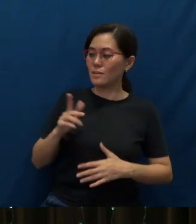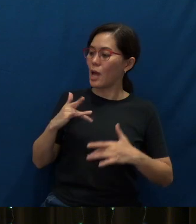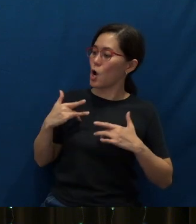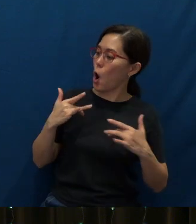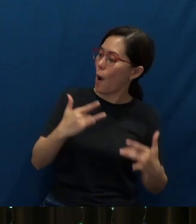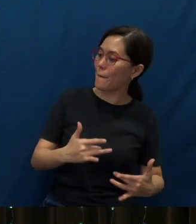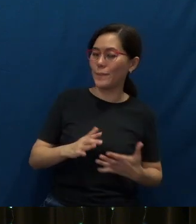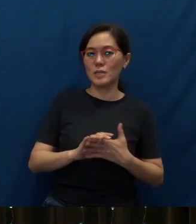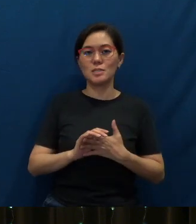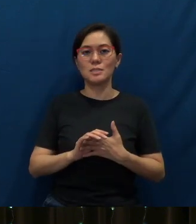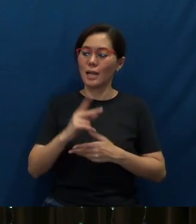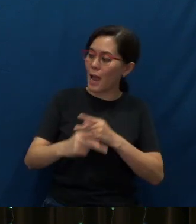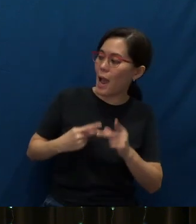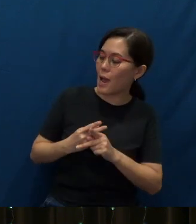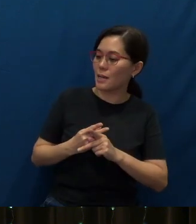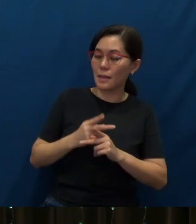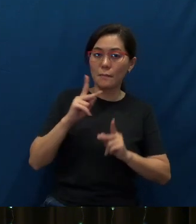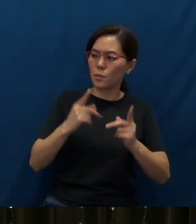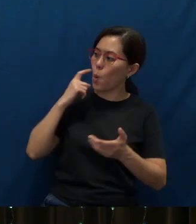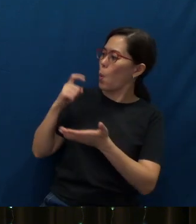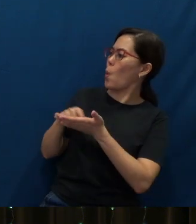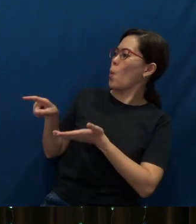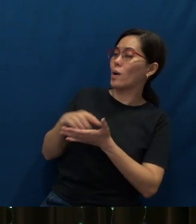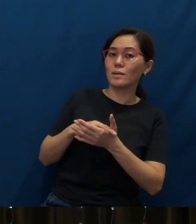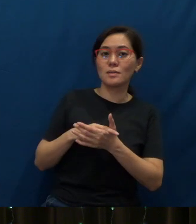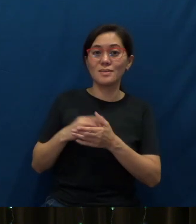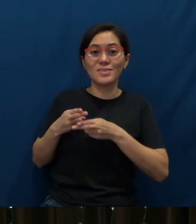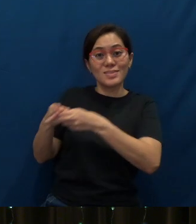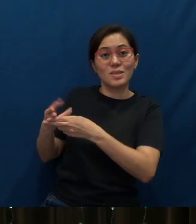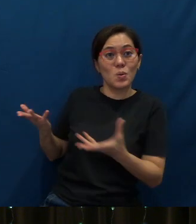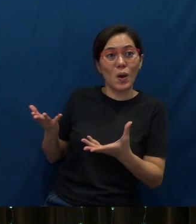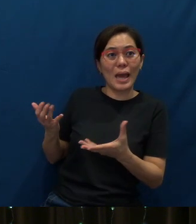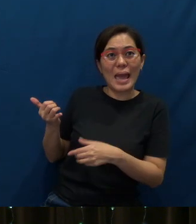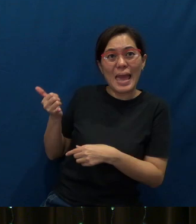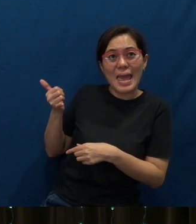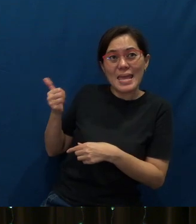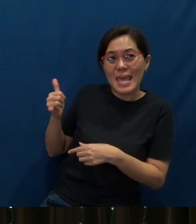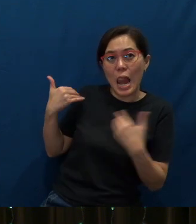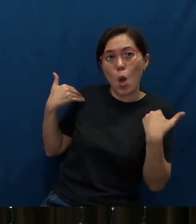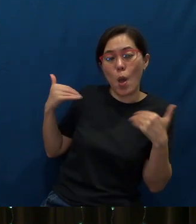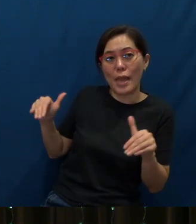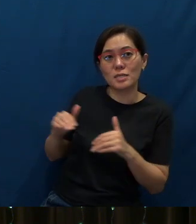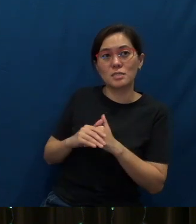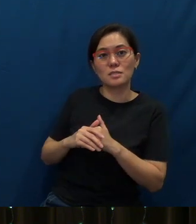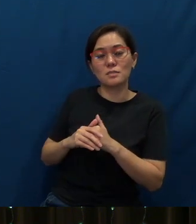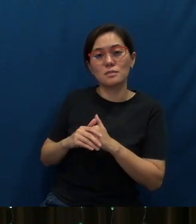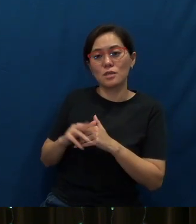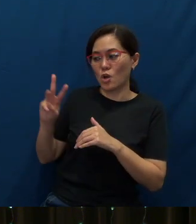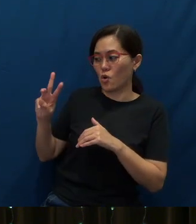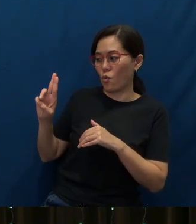the people they interacted with recognized, they came to be known as the “Yellow Angels” of Wuhan.